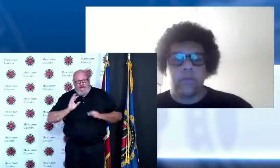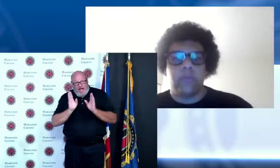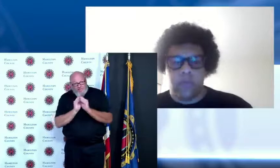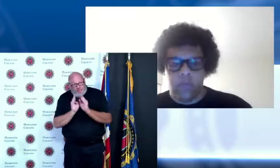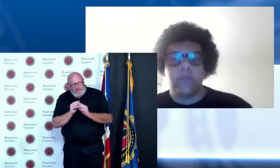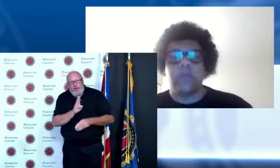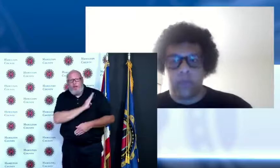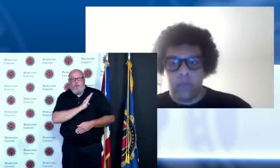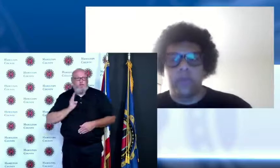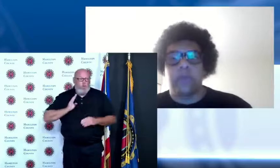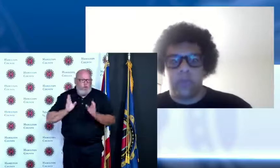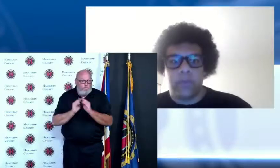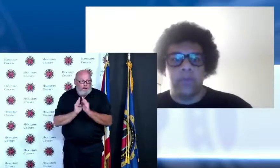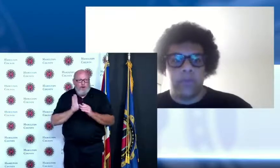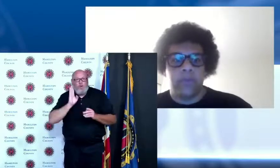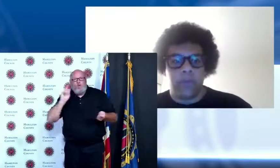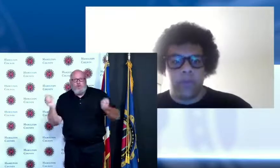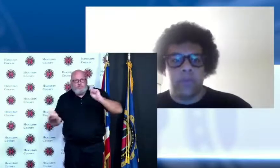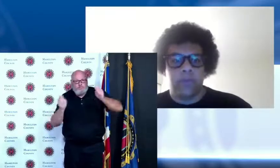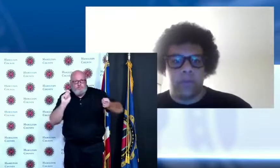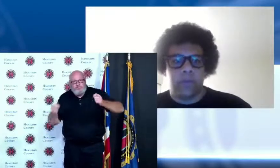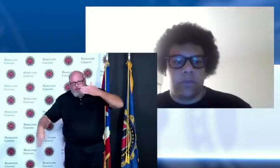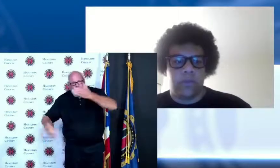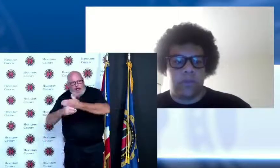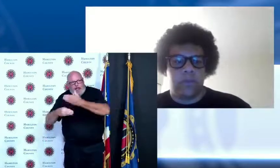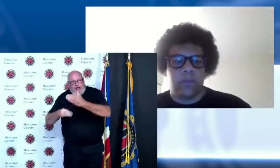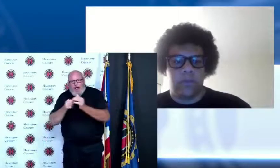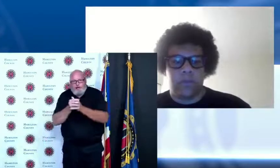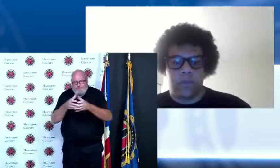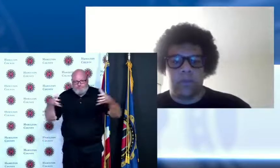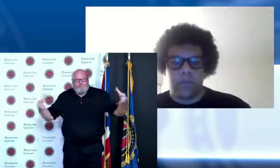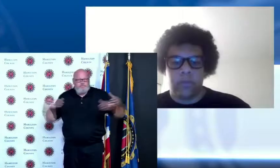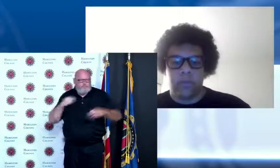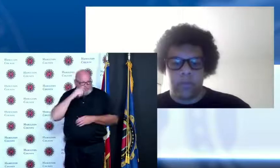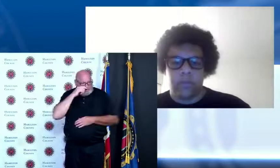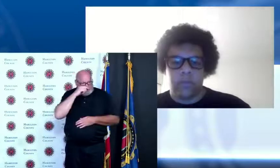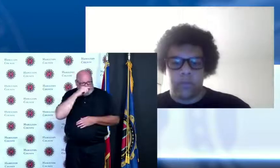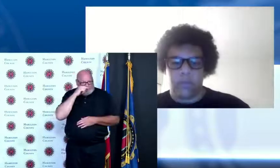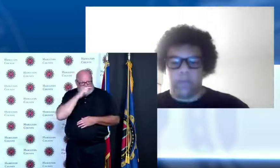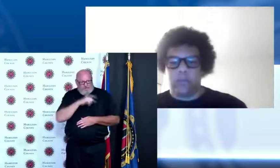so my understanding is with the building is going to open up on June 1st or June 2nd